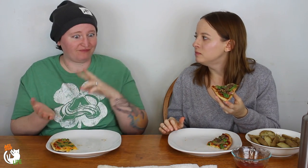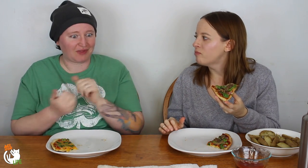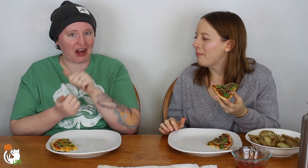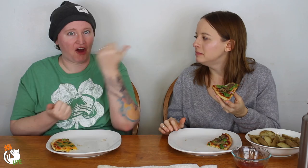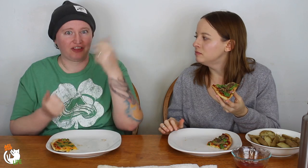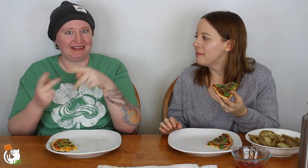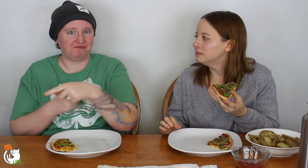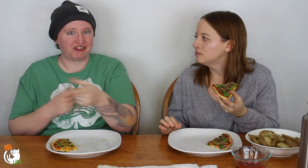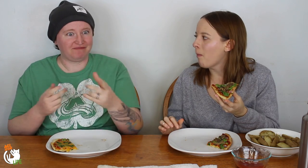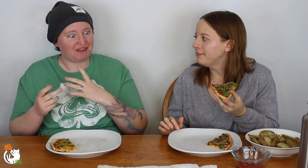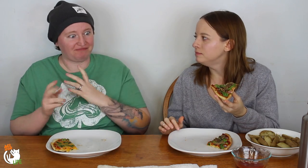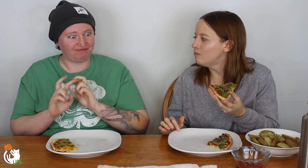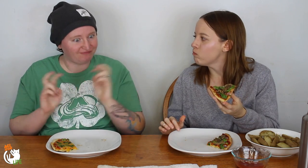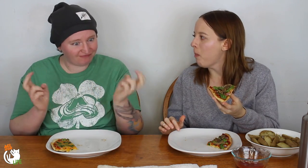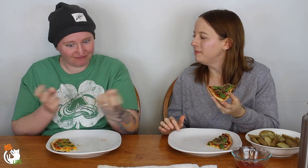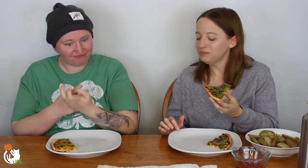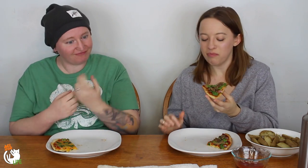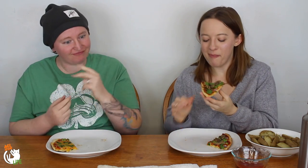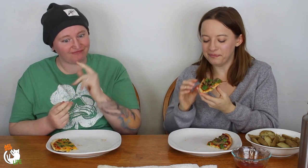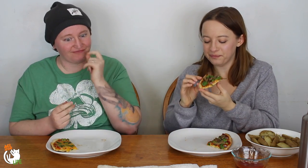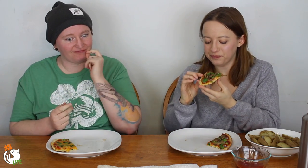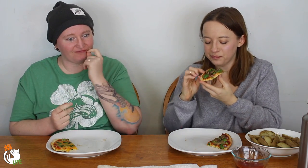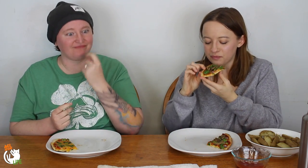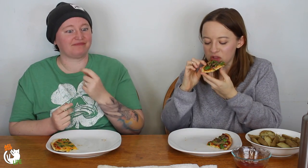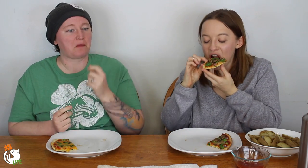So, there were some other people in there already in a little circle.